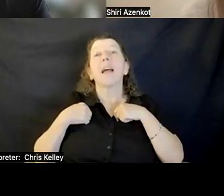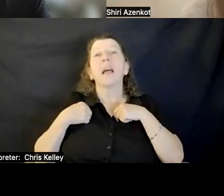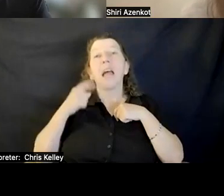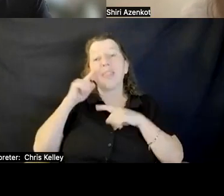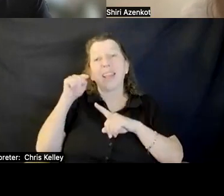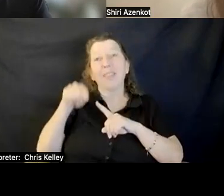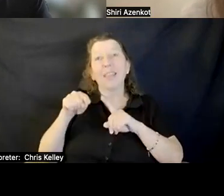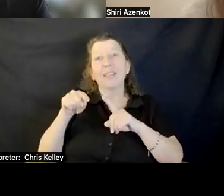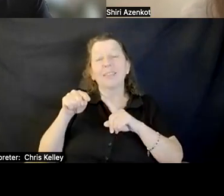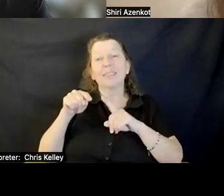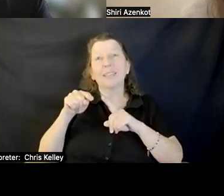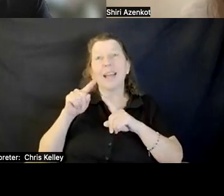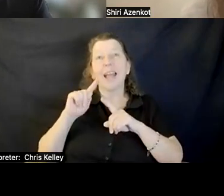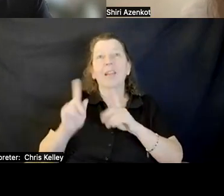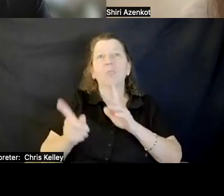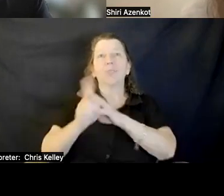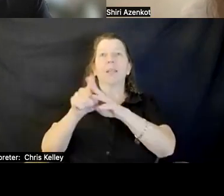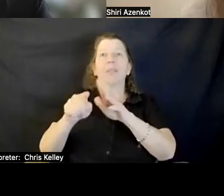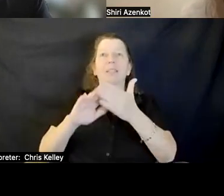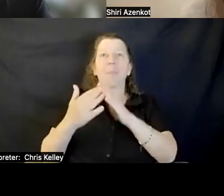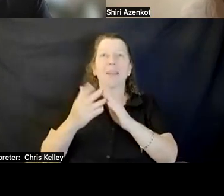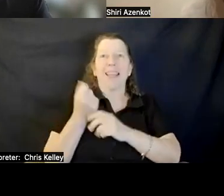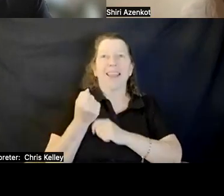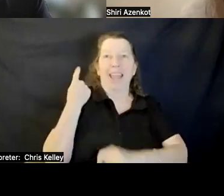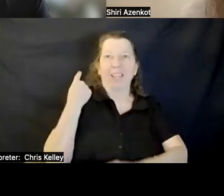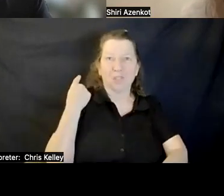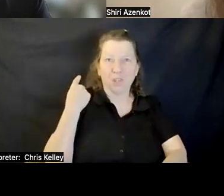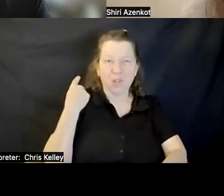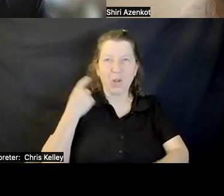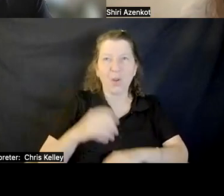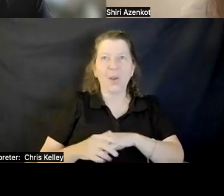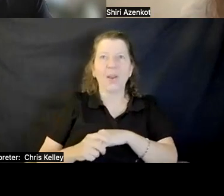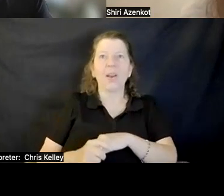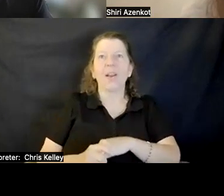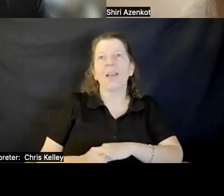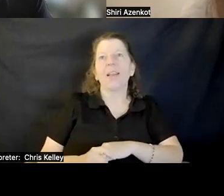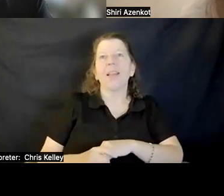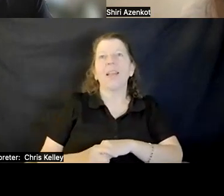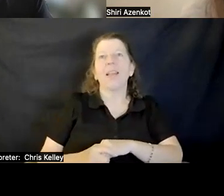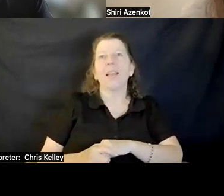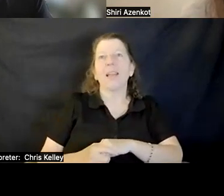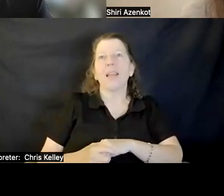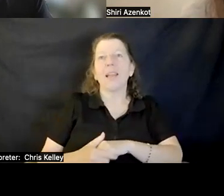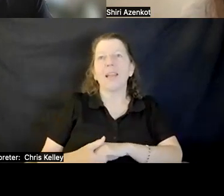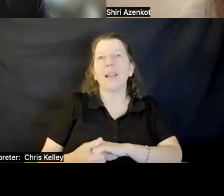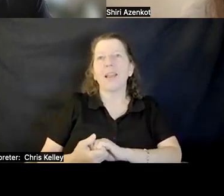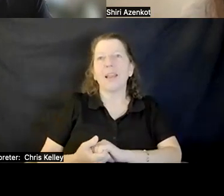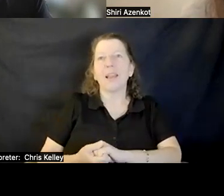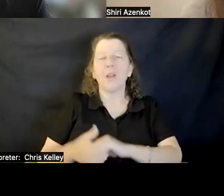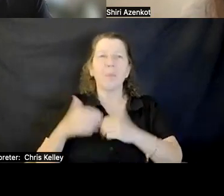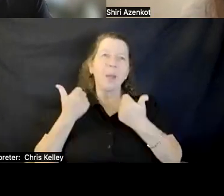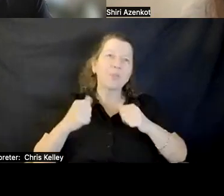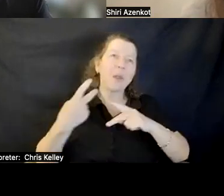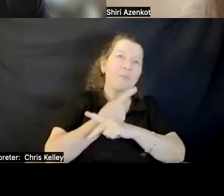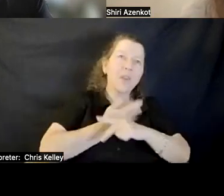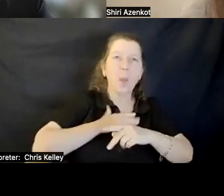year when I was really searching about what to include, something like that.